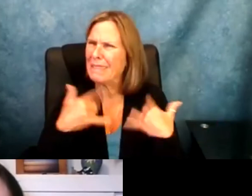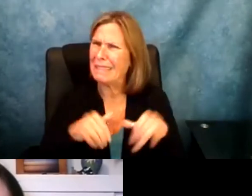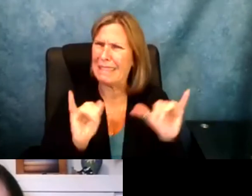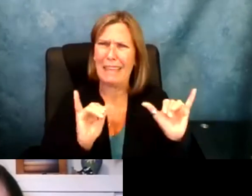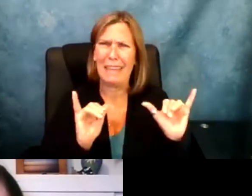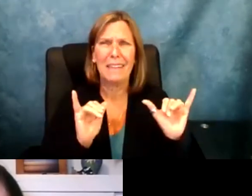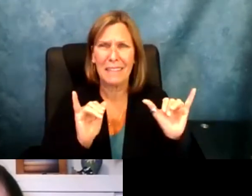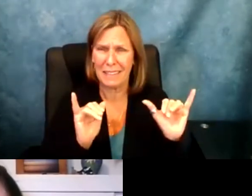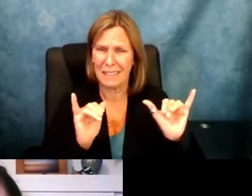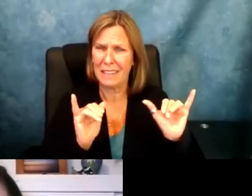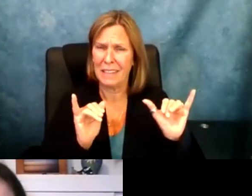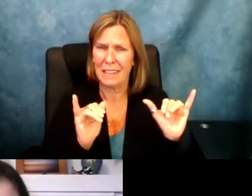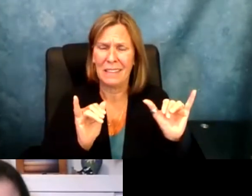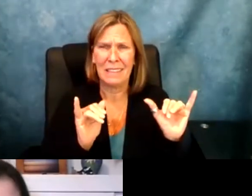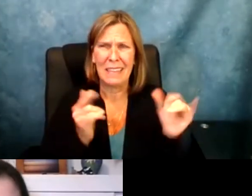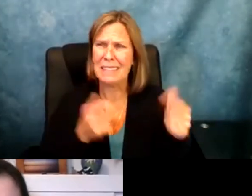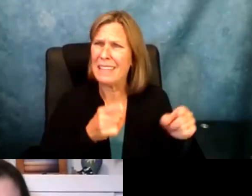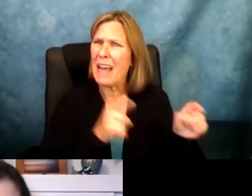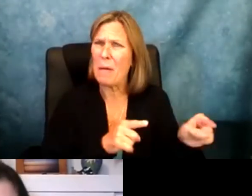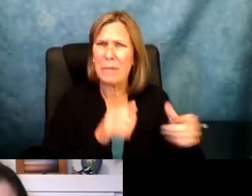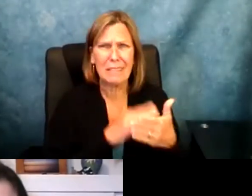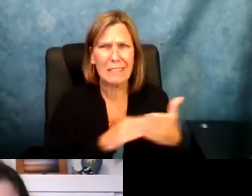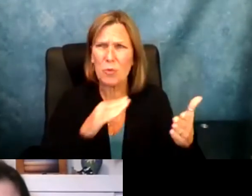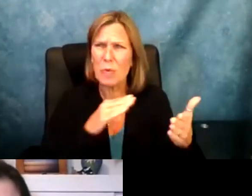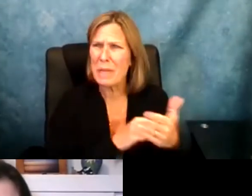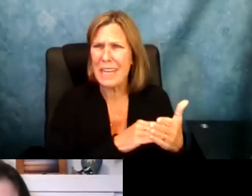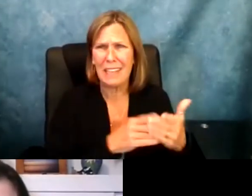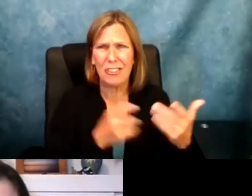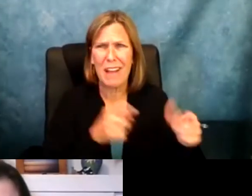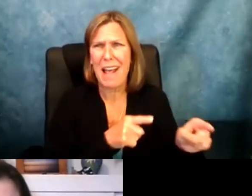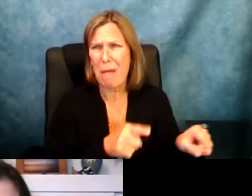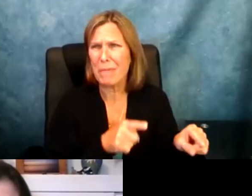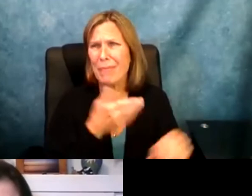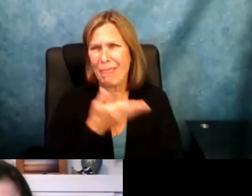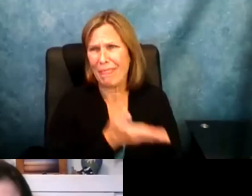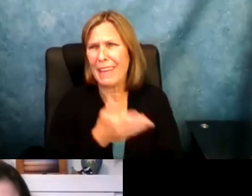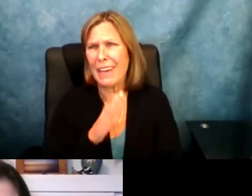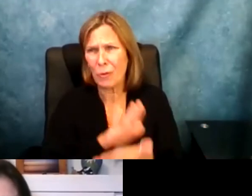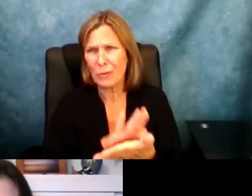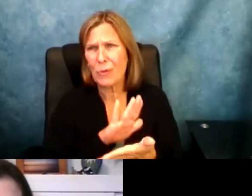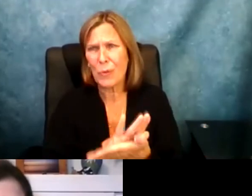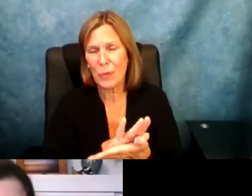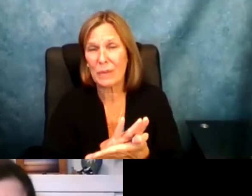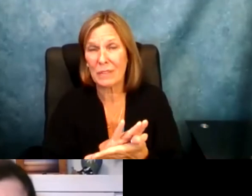Probably significantly but I think there is still that issue